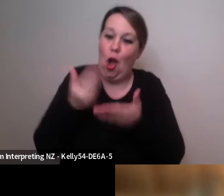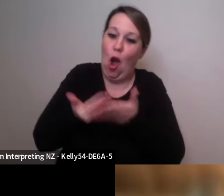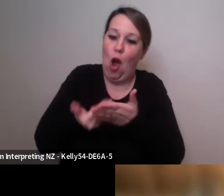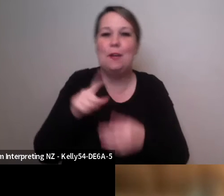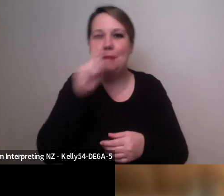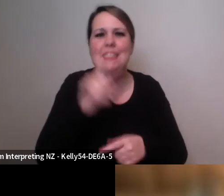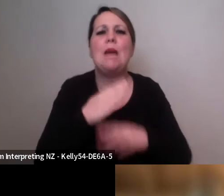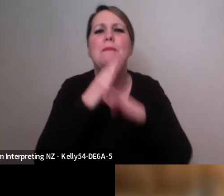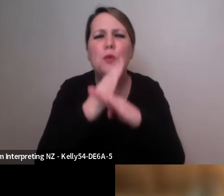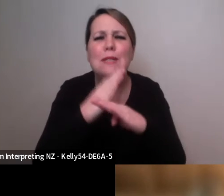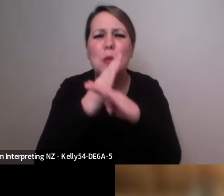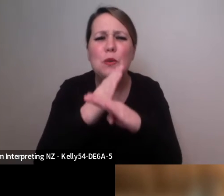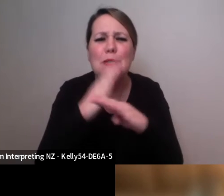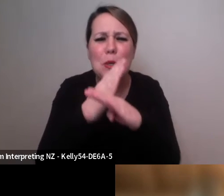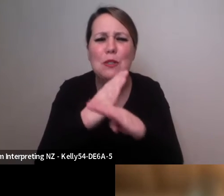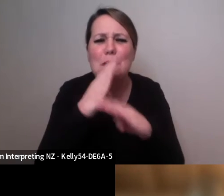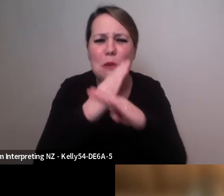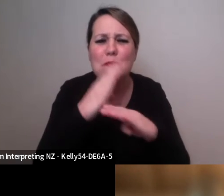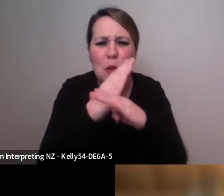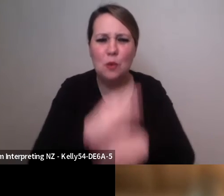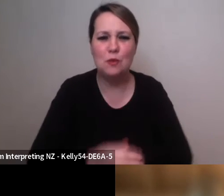you're on mute" is like the language of the last three years, isn't it Marc? Indeed.